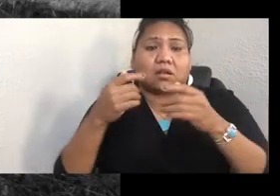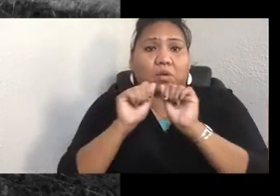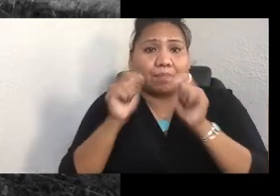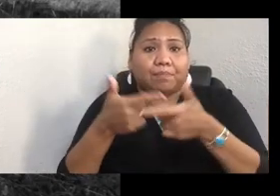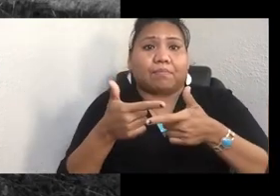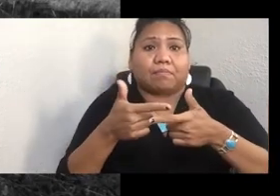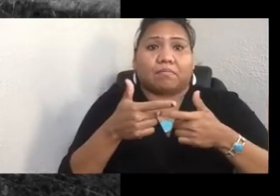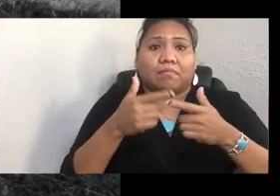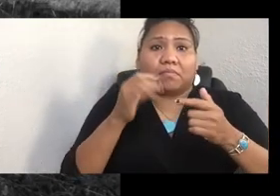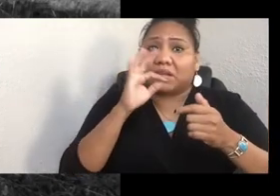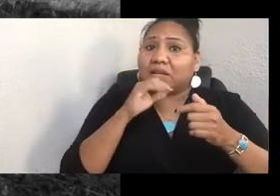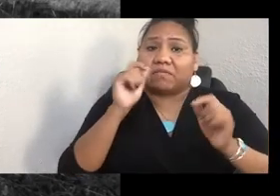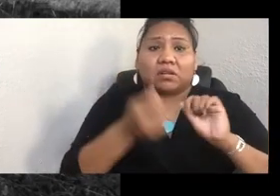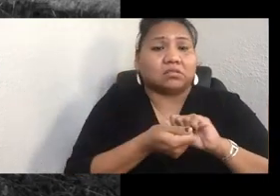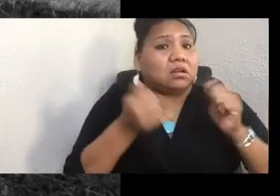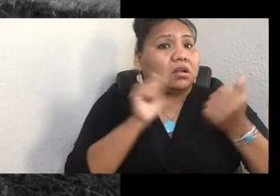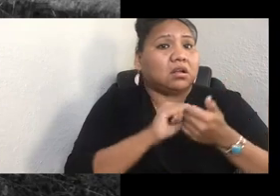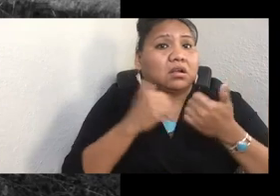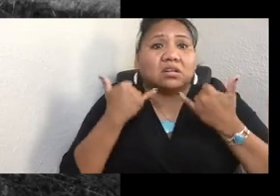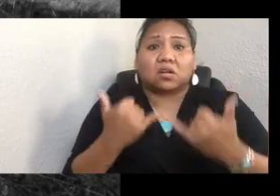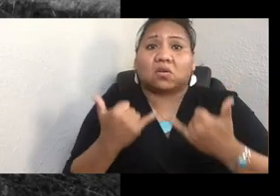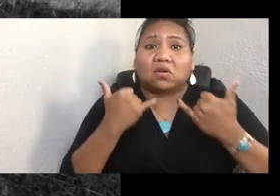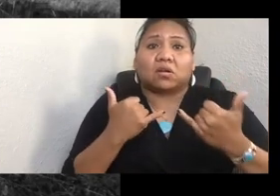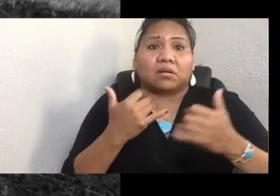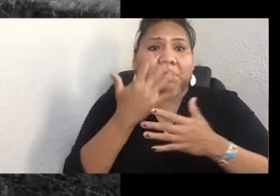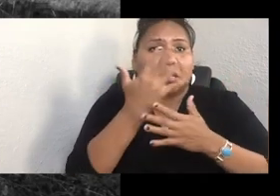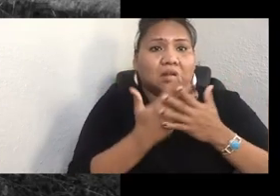policies in the next 70 years, there